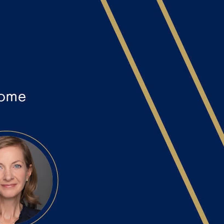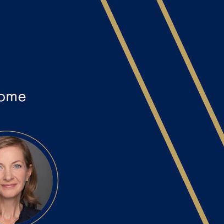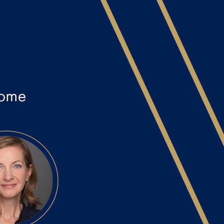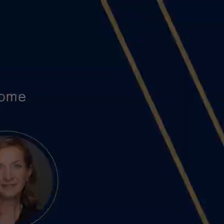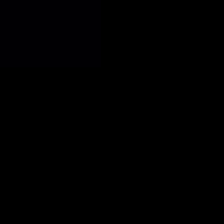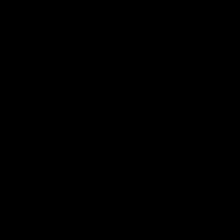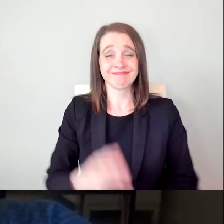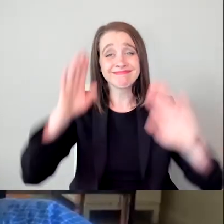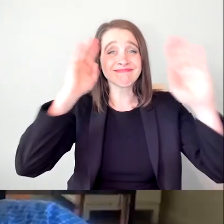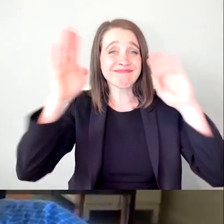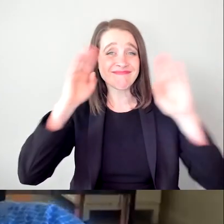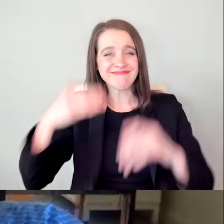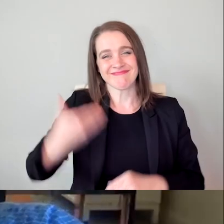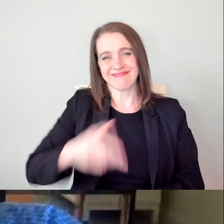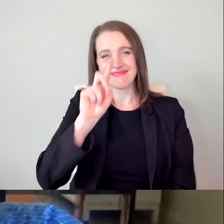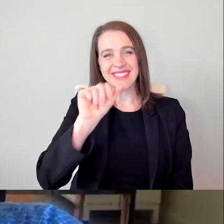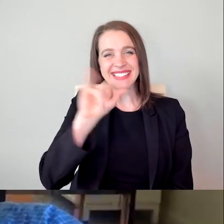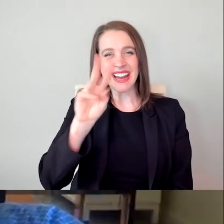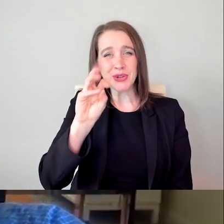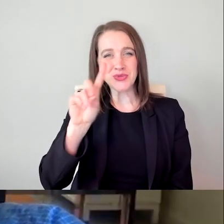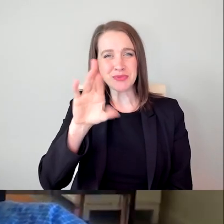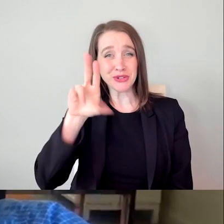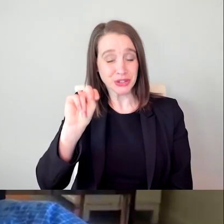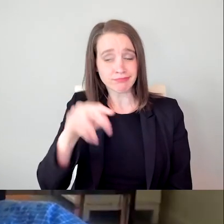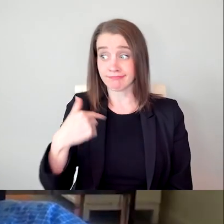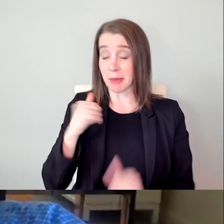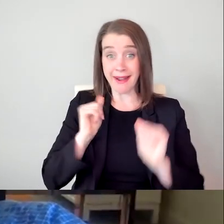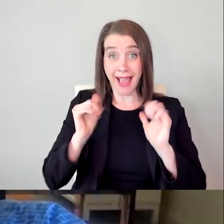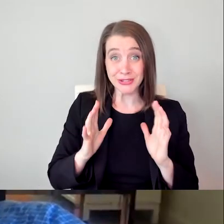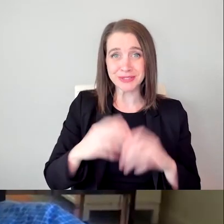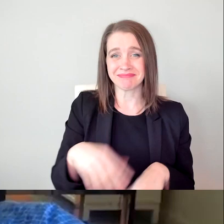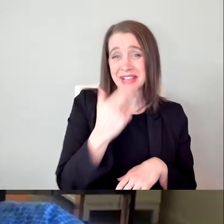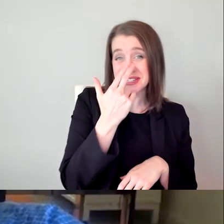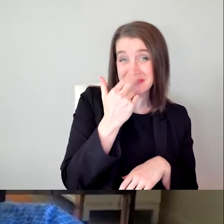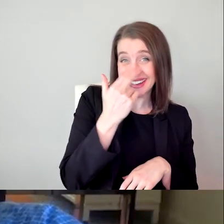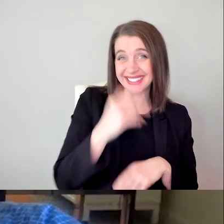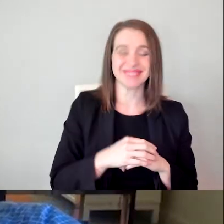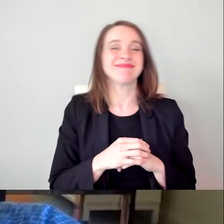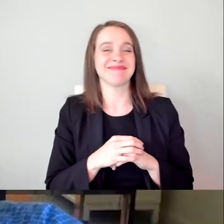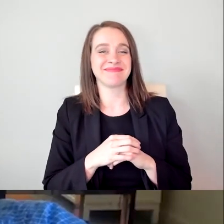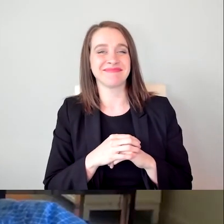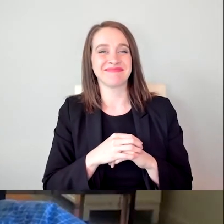Hi, everyone. I'm Danny Woodburn, actor, comedian, and activist.